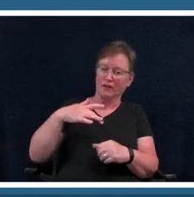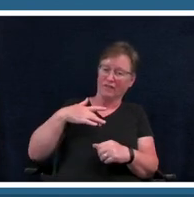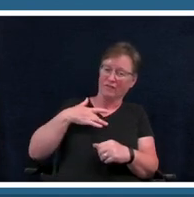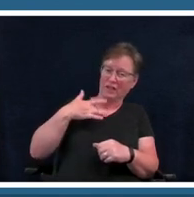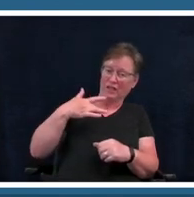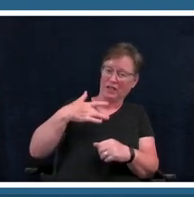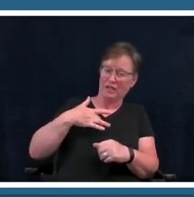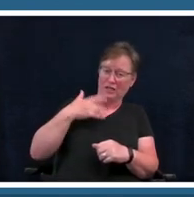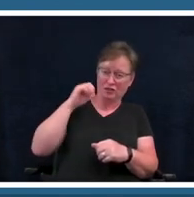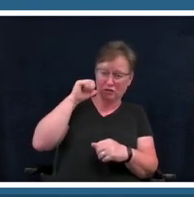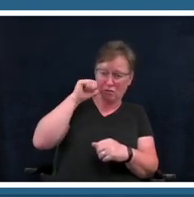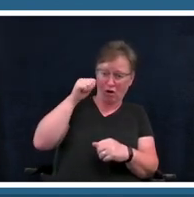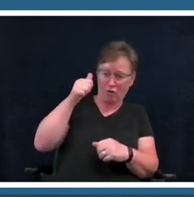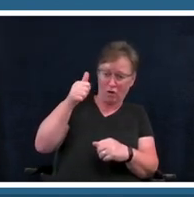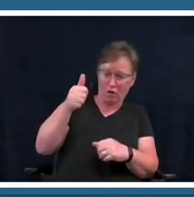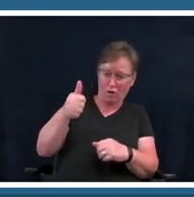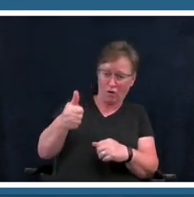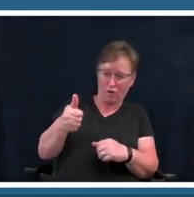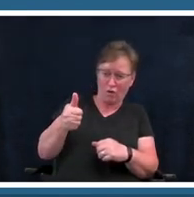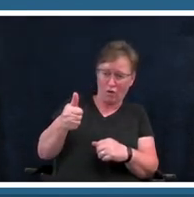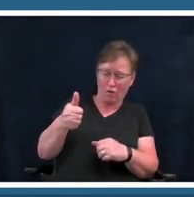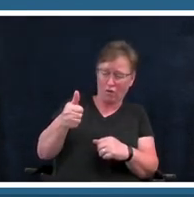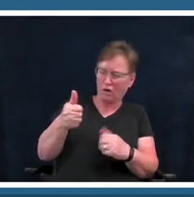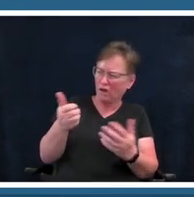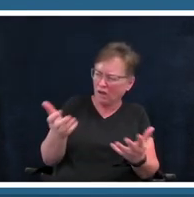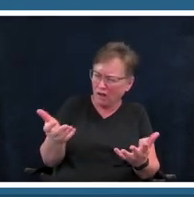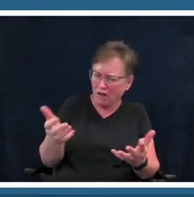tomorrow